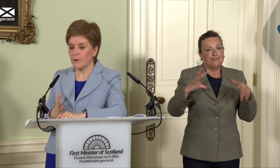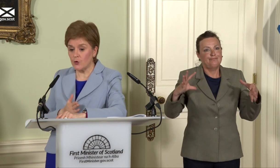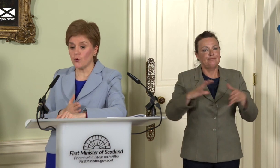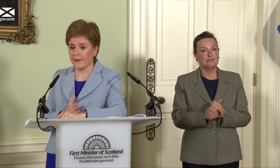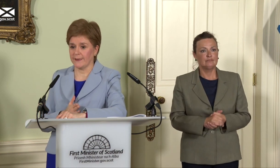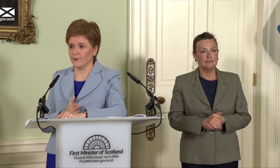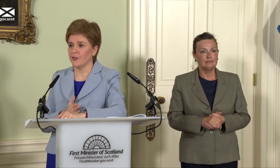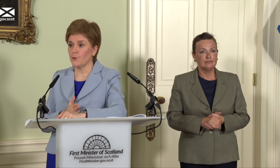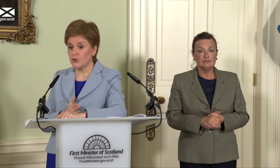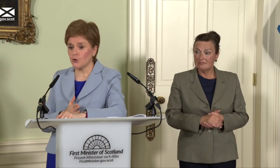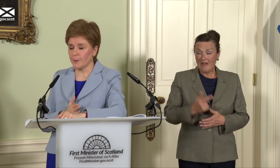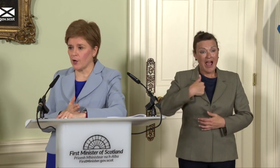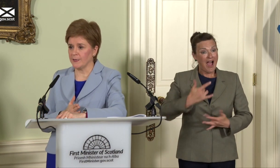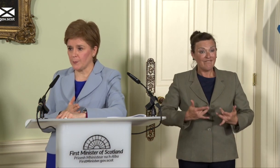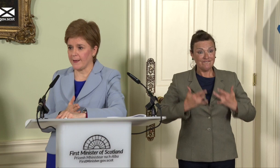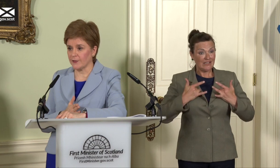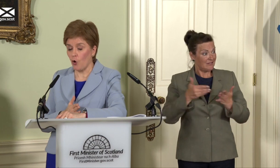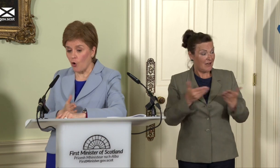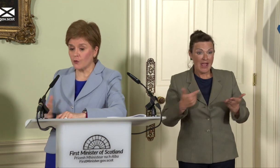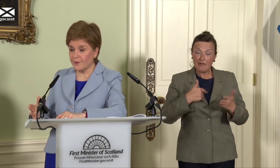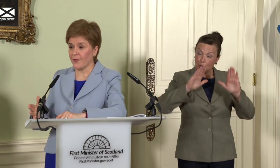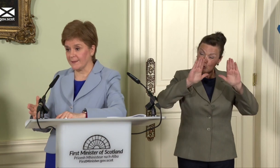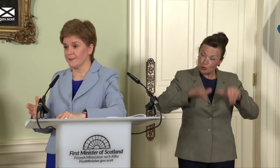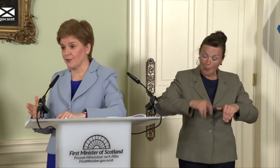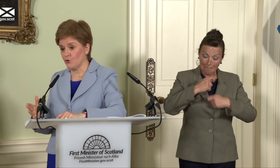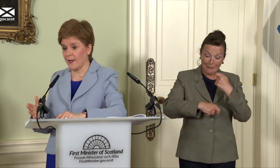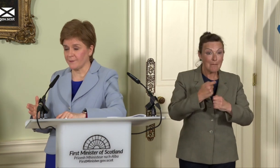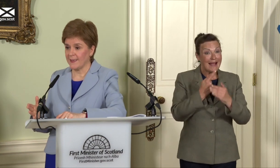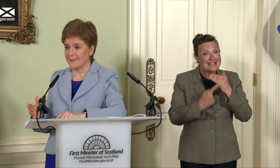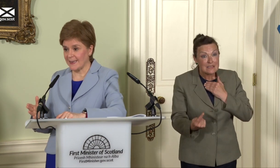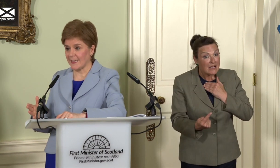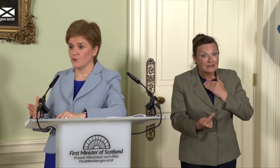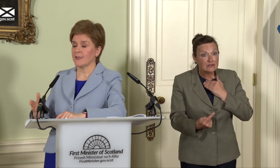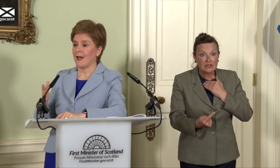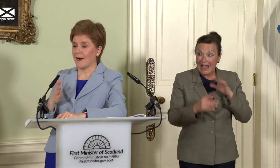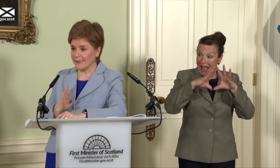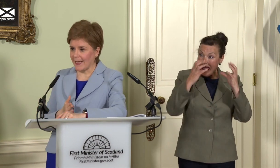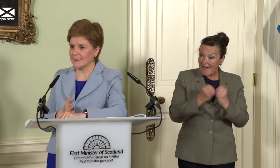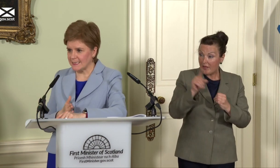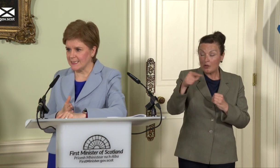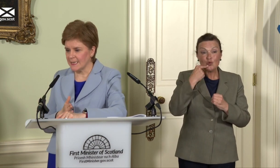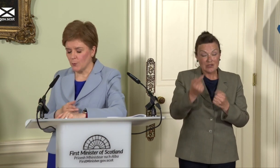We know right now that if we don’t become independent, all of the things you have set out are guaranteed.